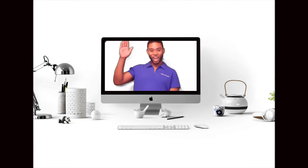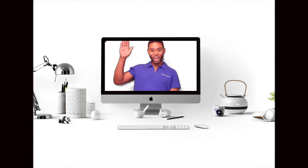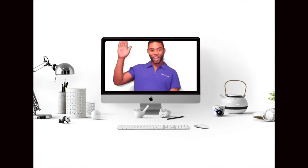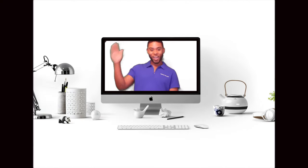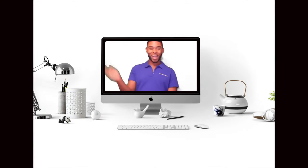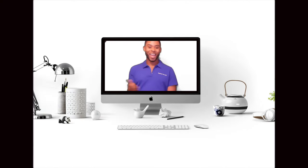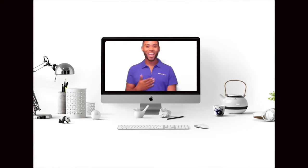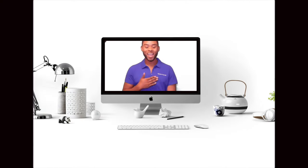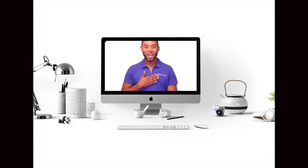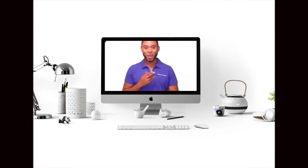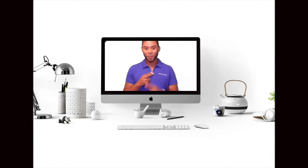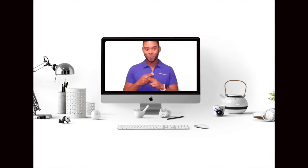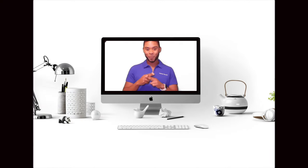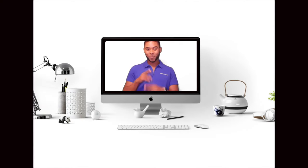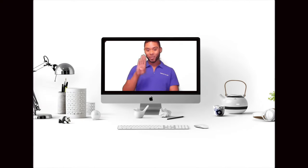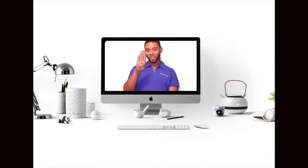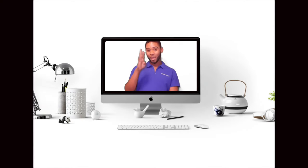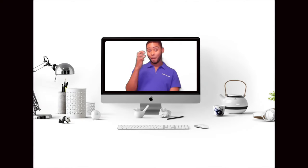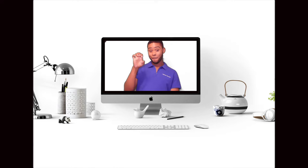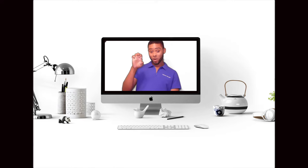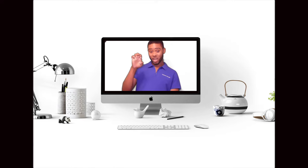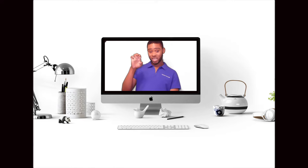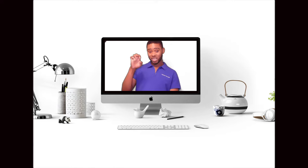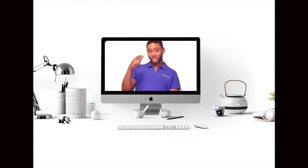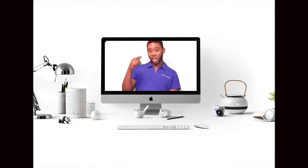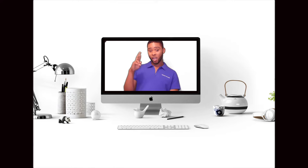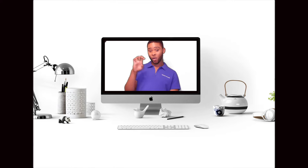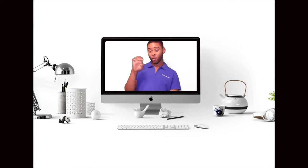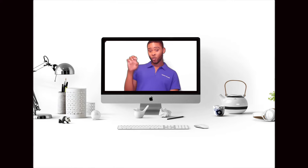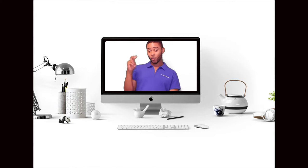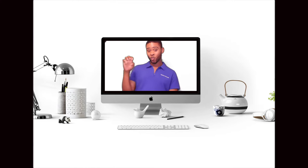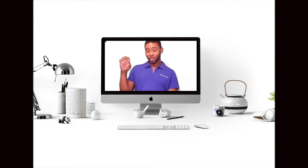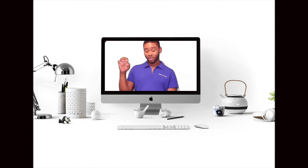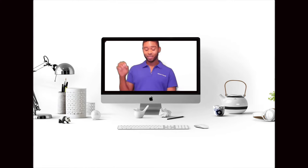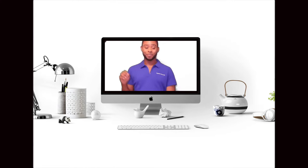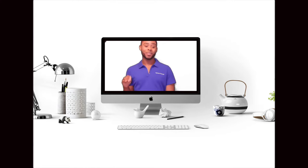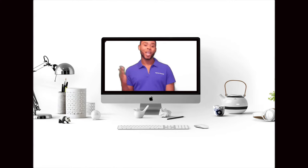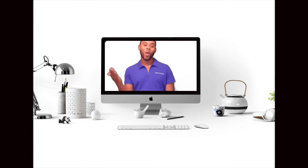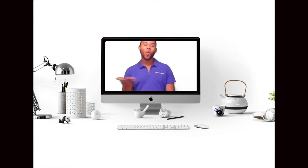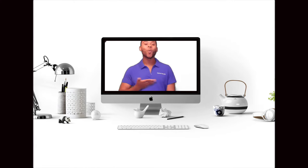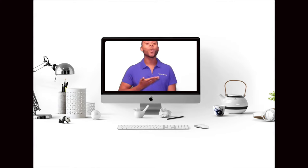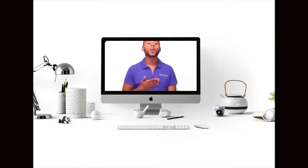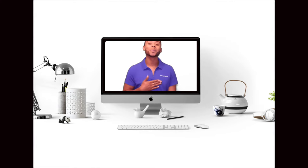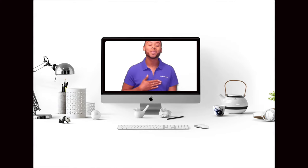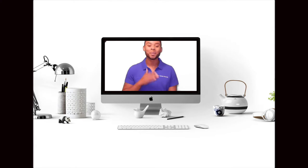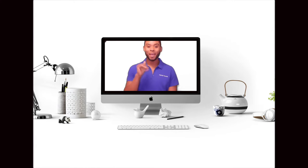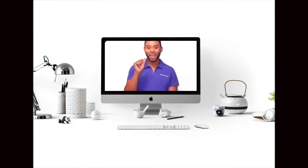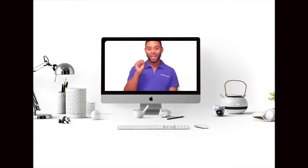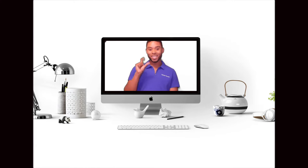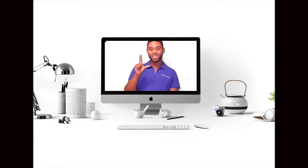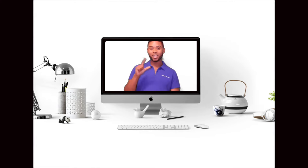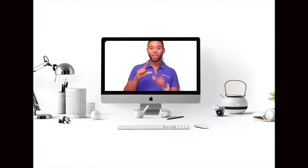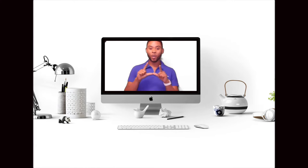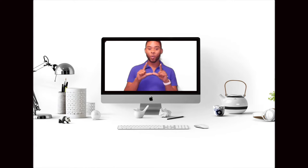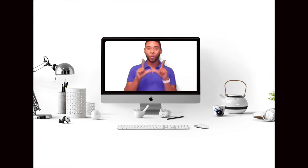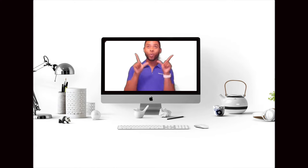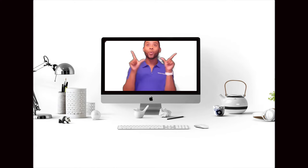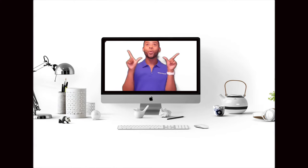Hello, my name is Bryce Greene. Welcome to my ASL vlog!